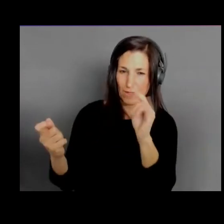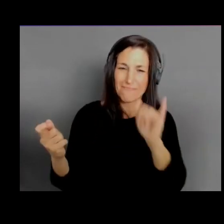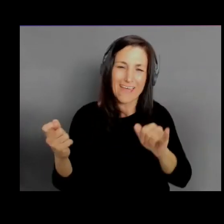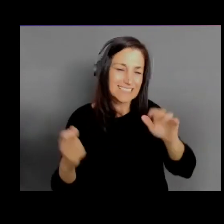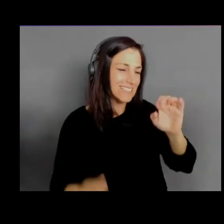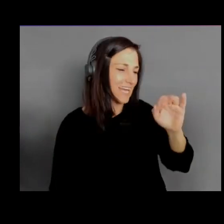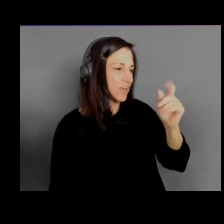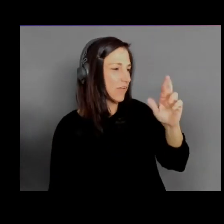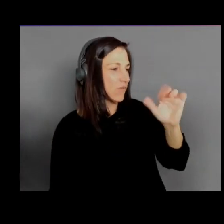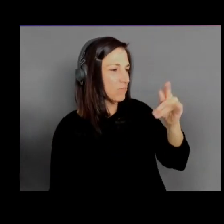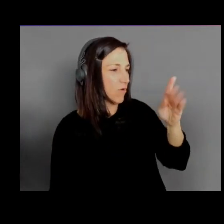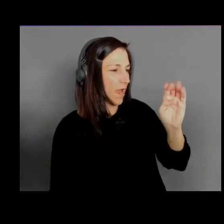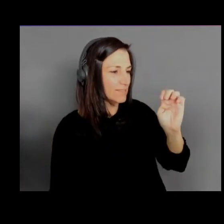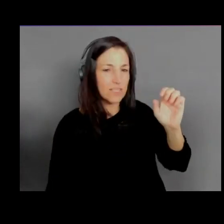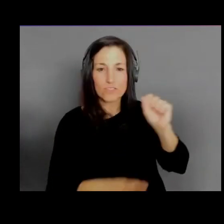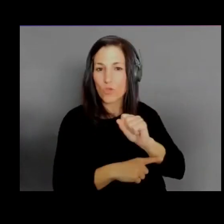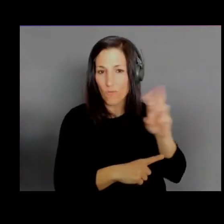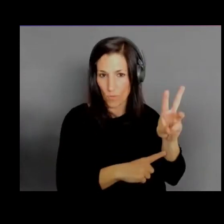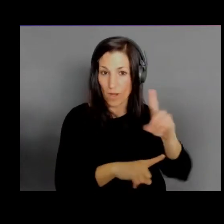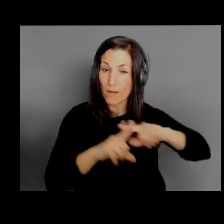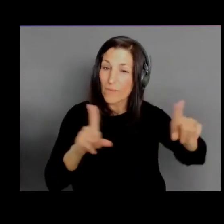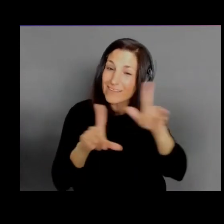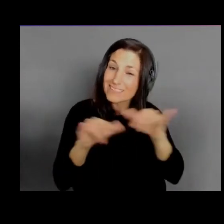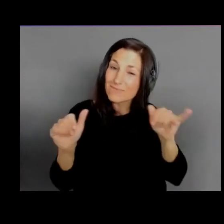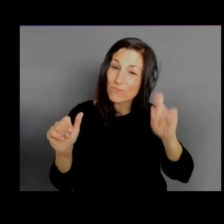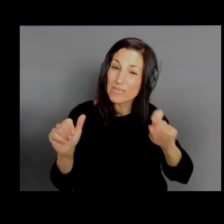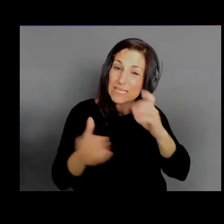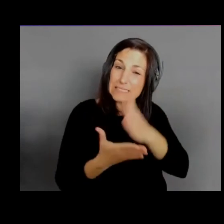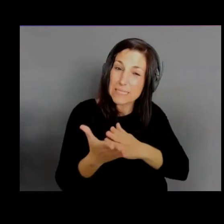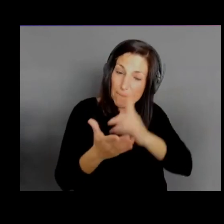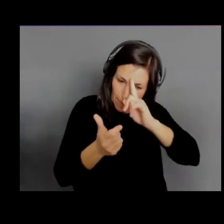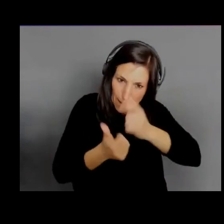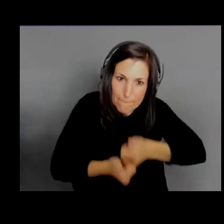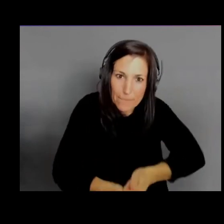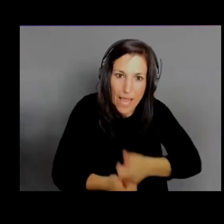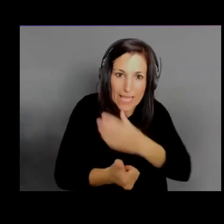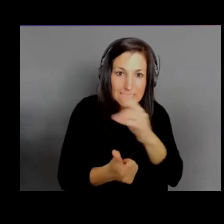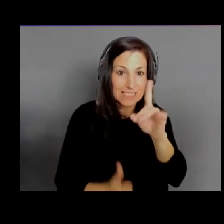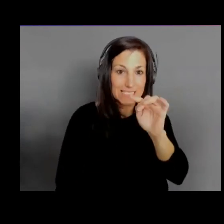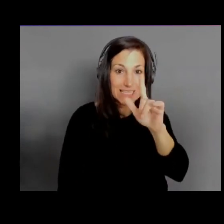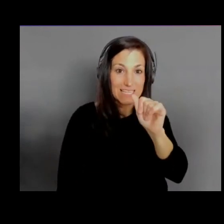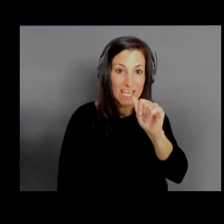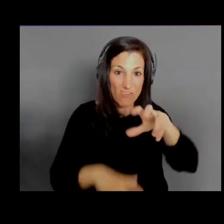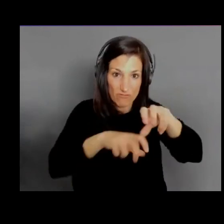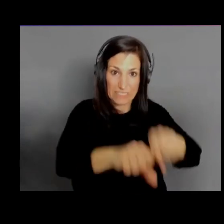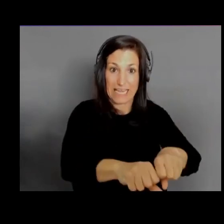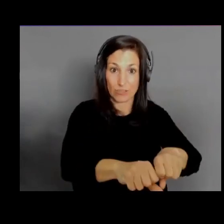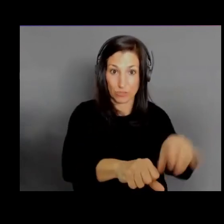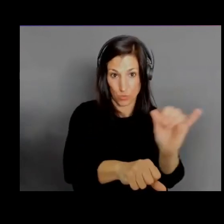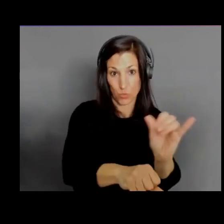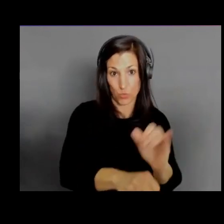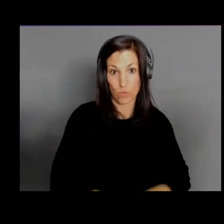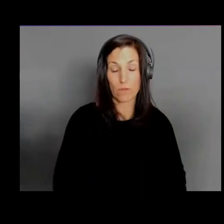for compliance and data retention as well. So we do also have a compliance module.